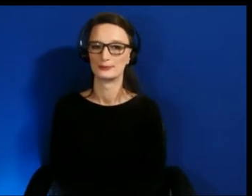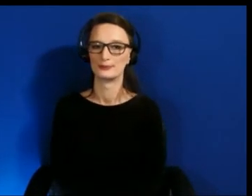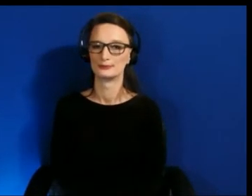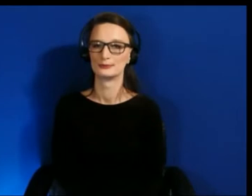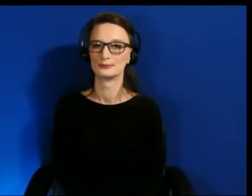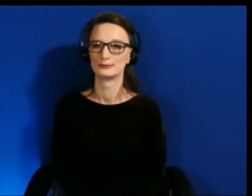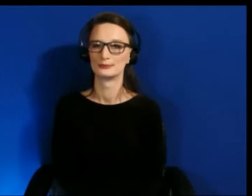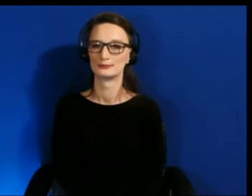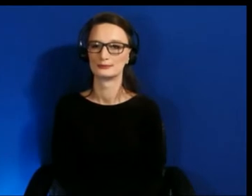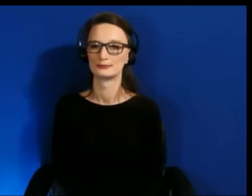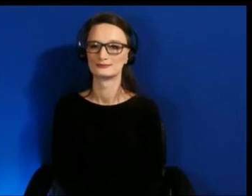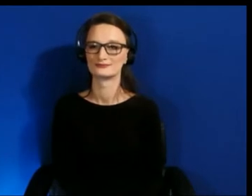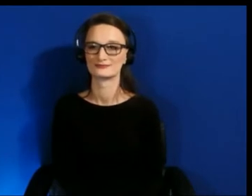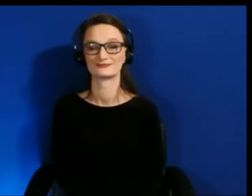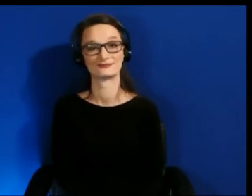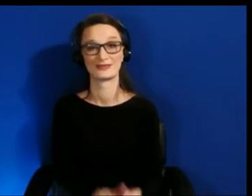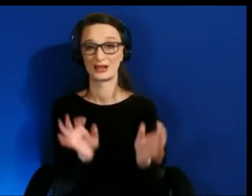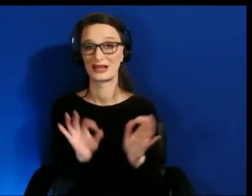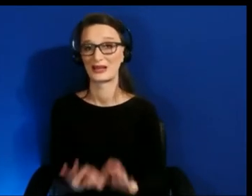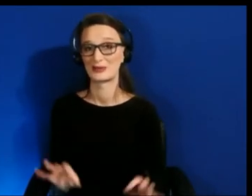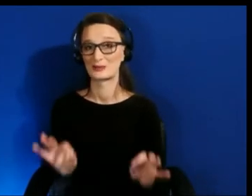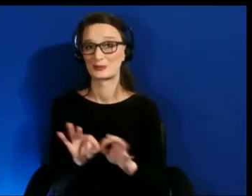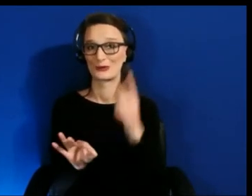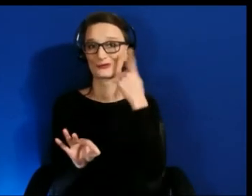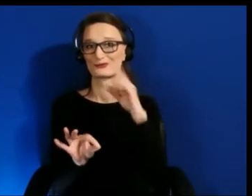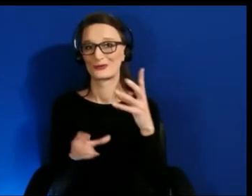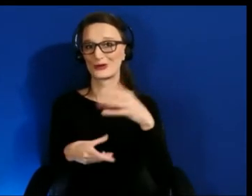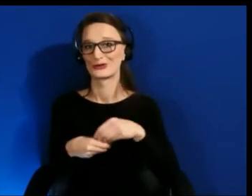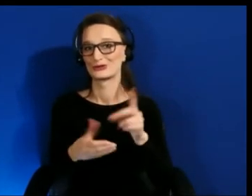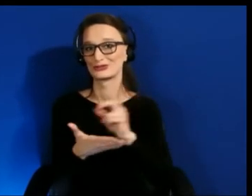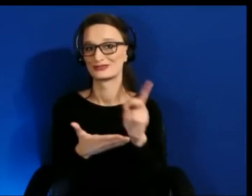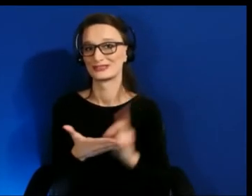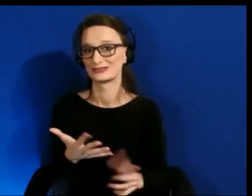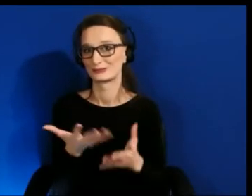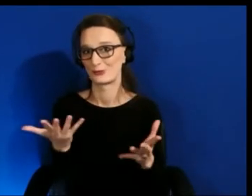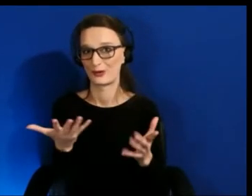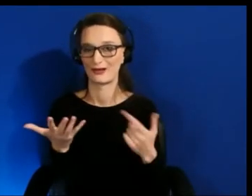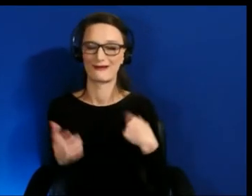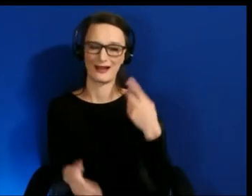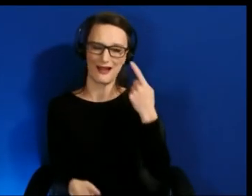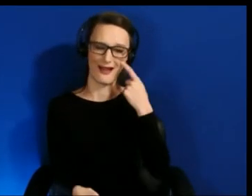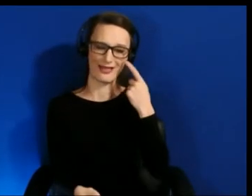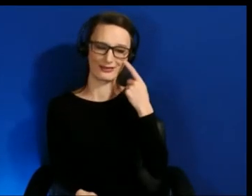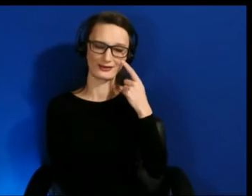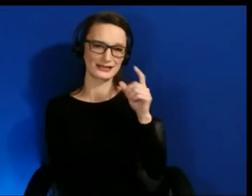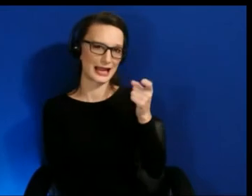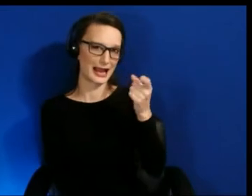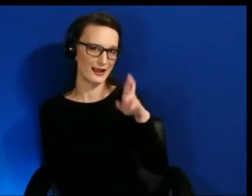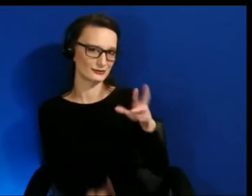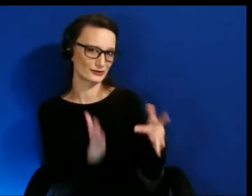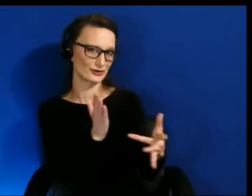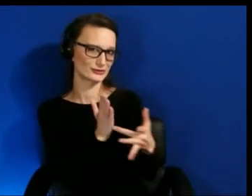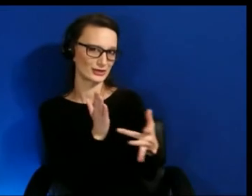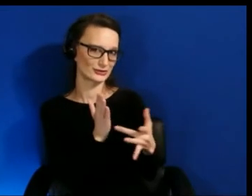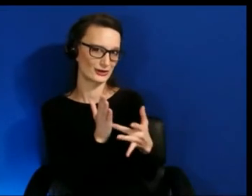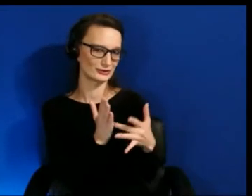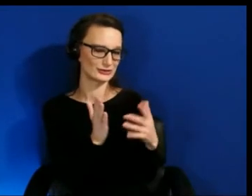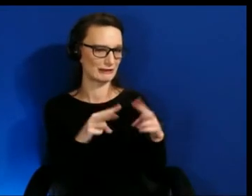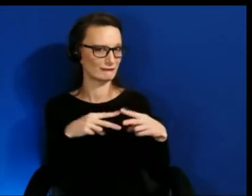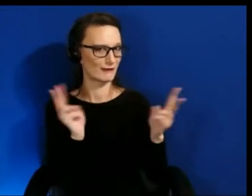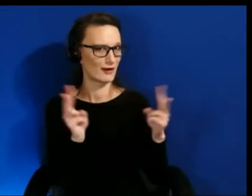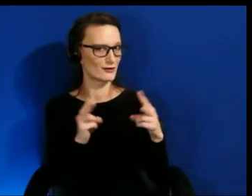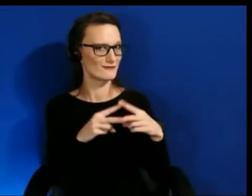The imperatives for inclusive design, I see XR technology as very future oriented.